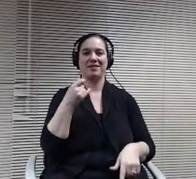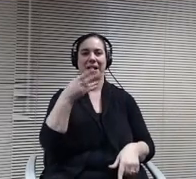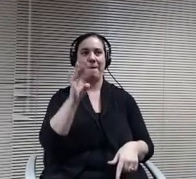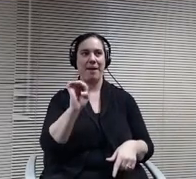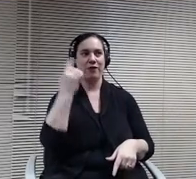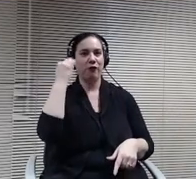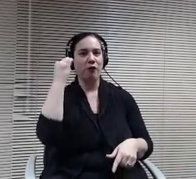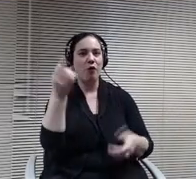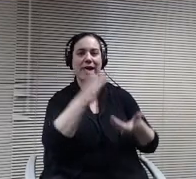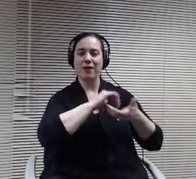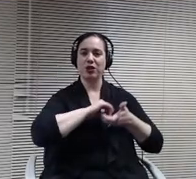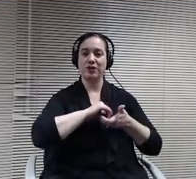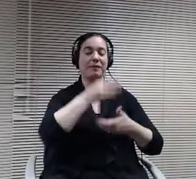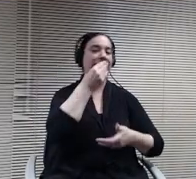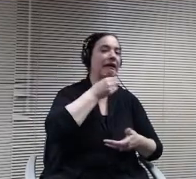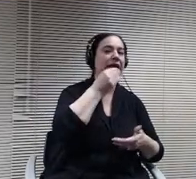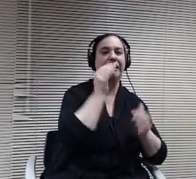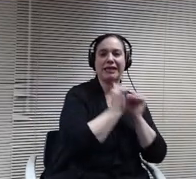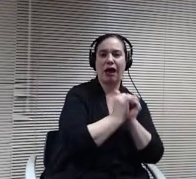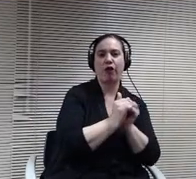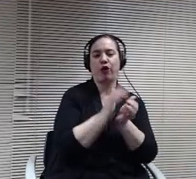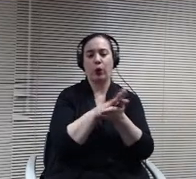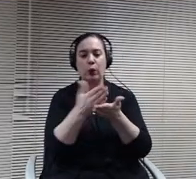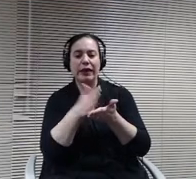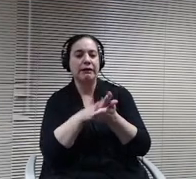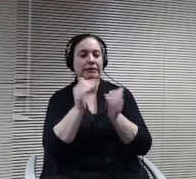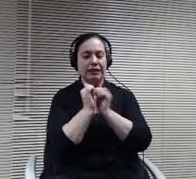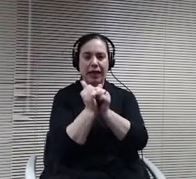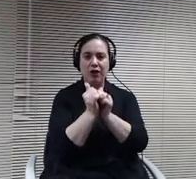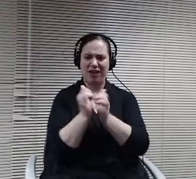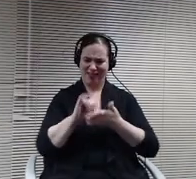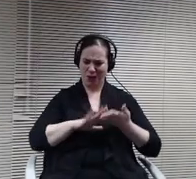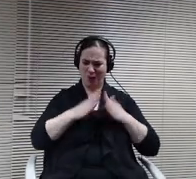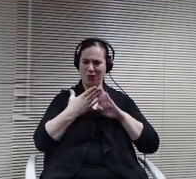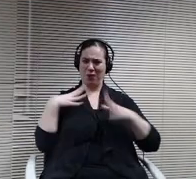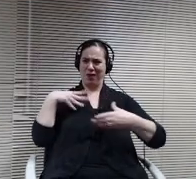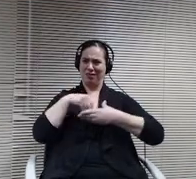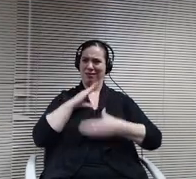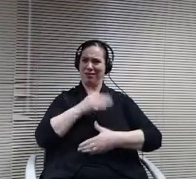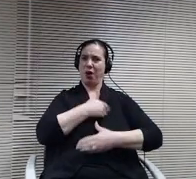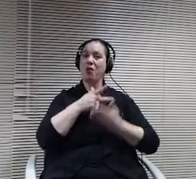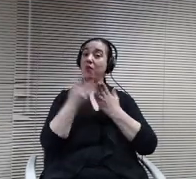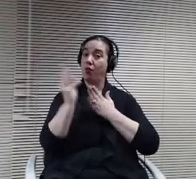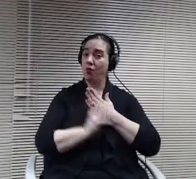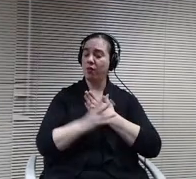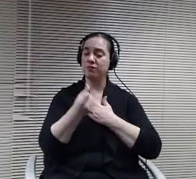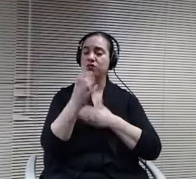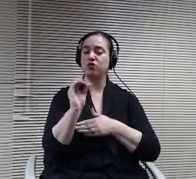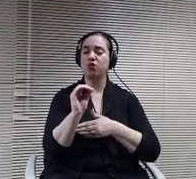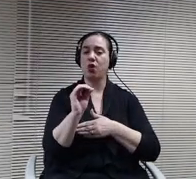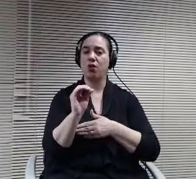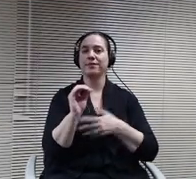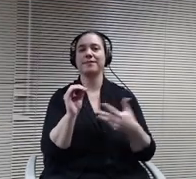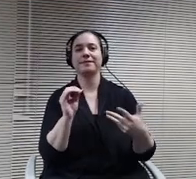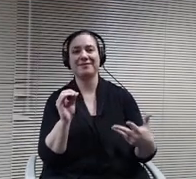that community within our own program, and so long story long answer to your question. But yes, there is ample space.